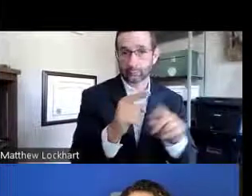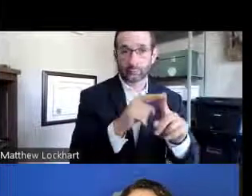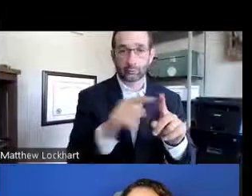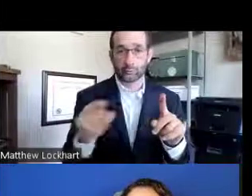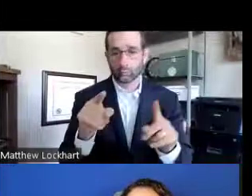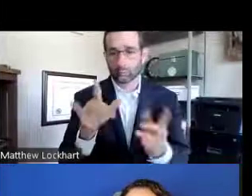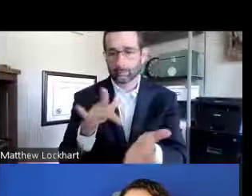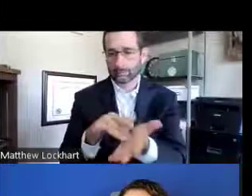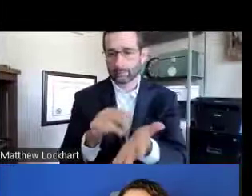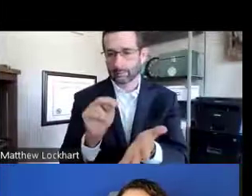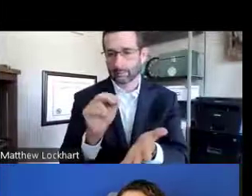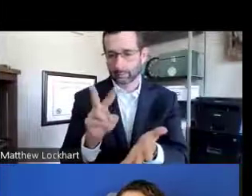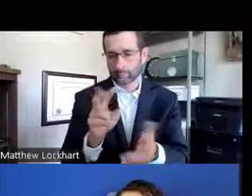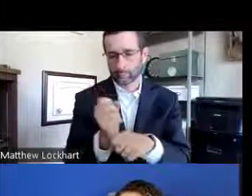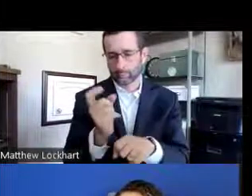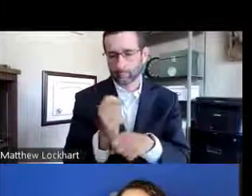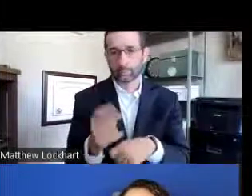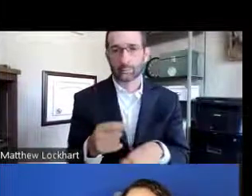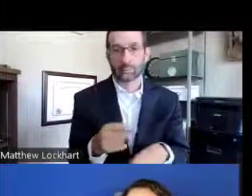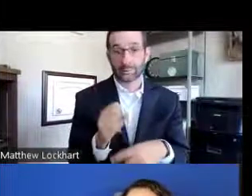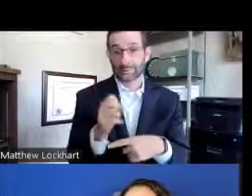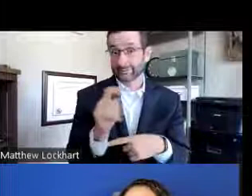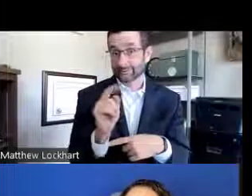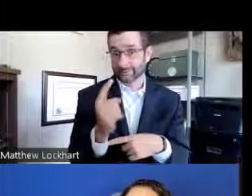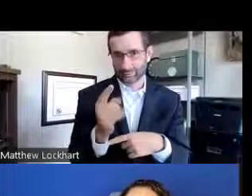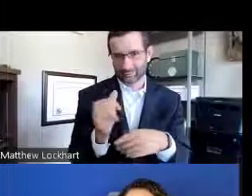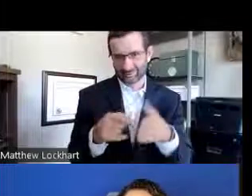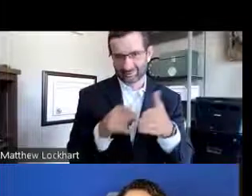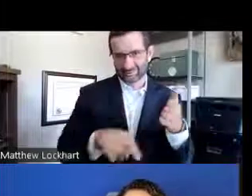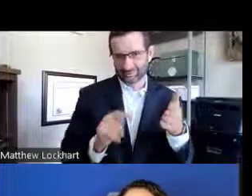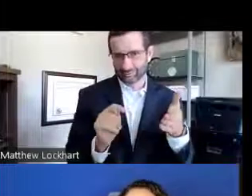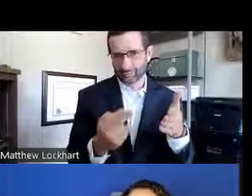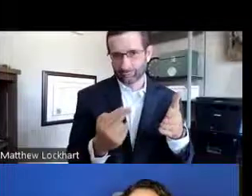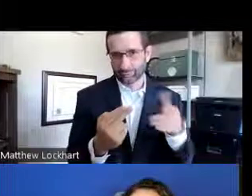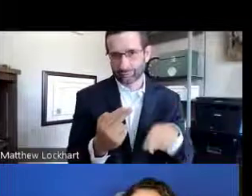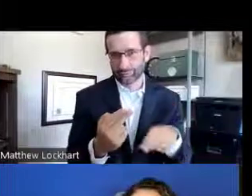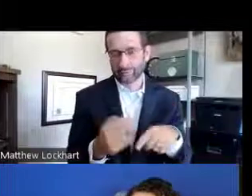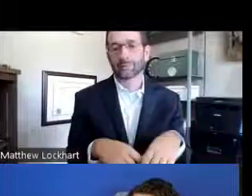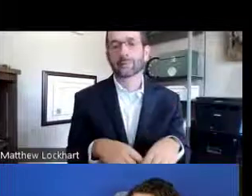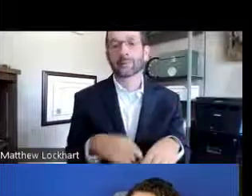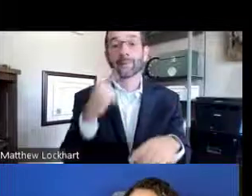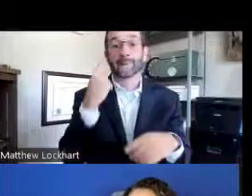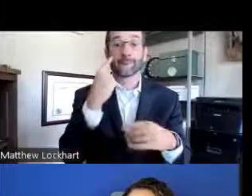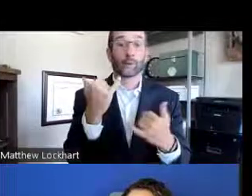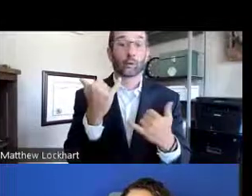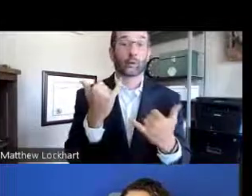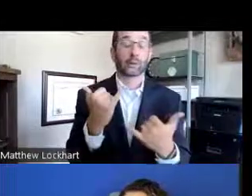That opens September 1 and closes middle of November. September 1, which is next Thursday,